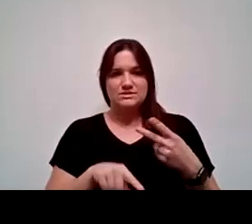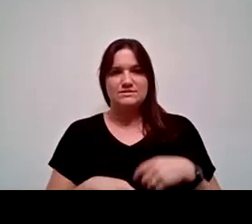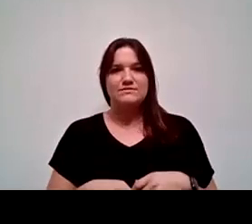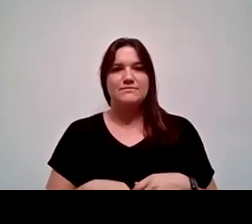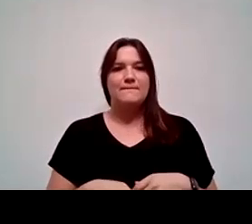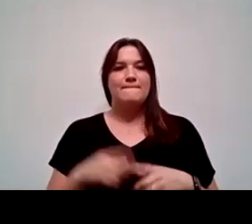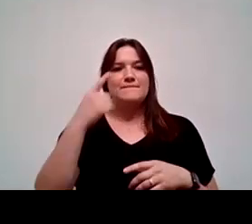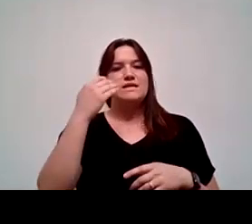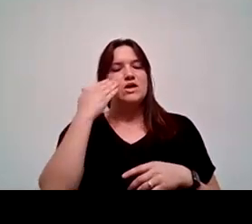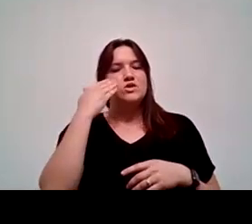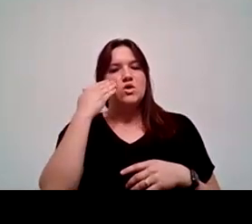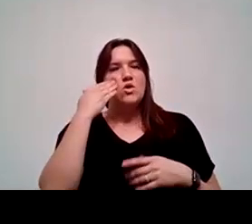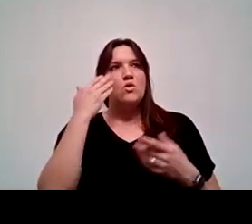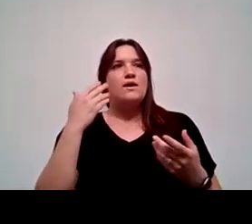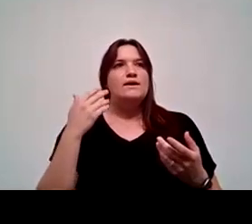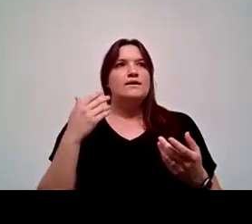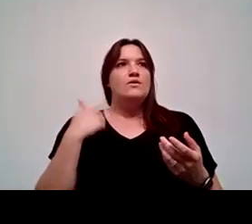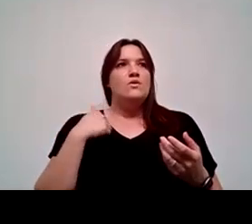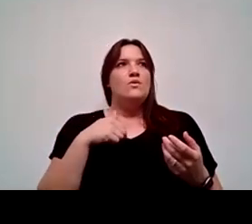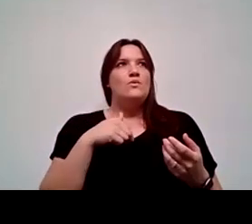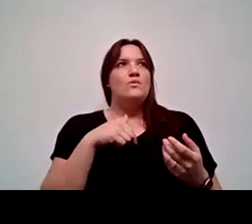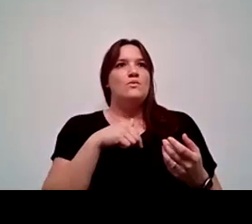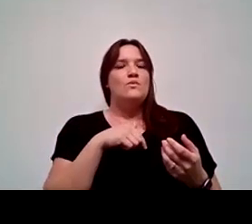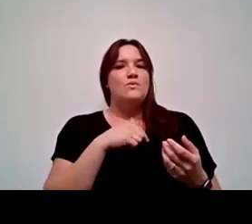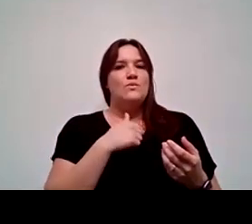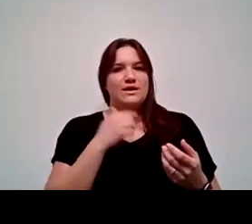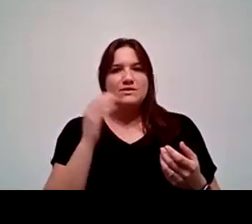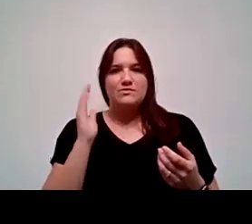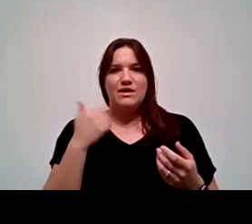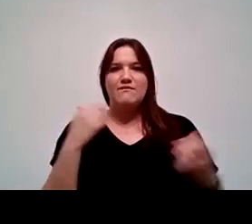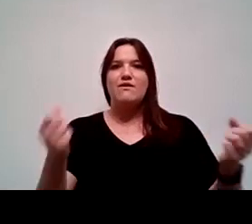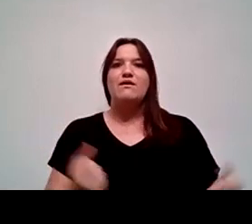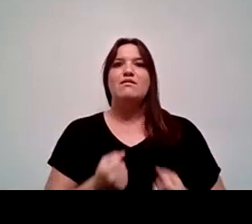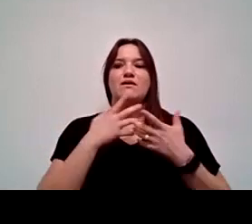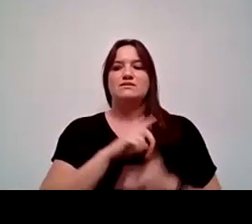because I know that we will definitely have a lot of specific examples.